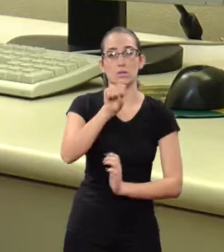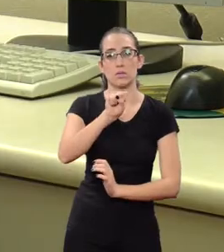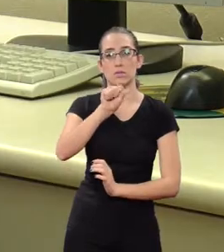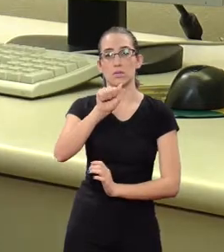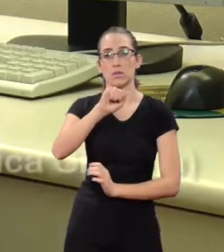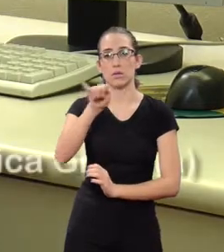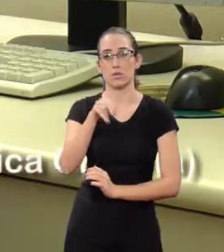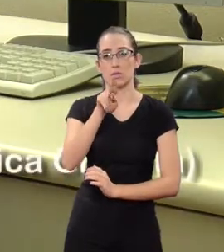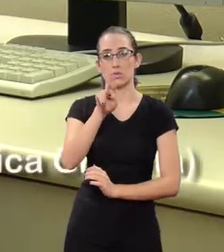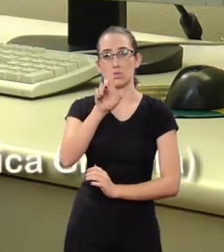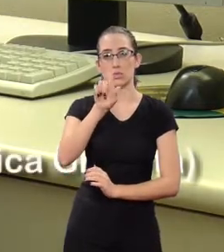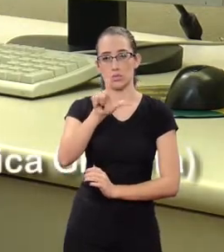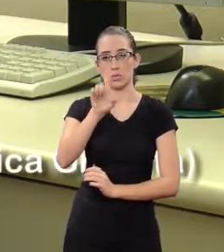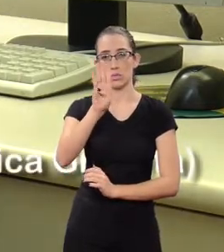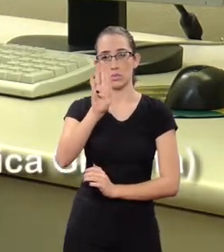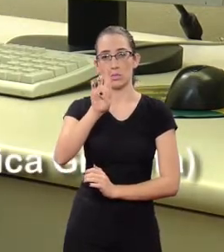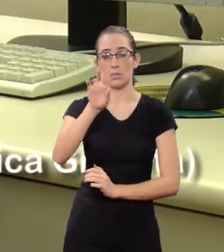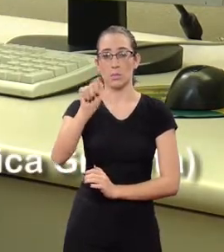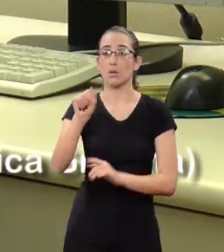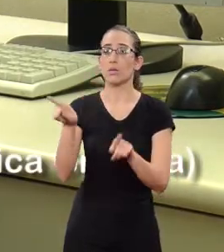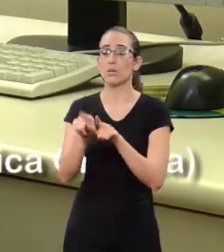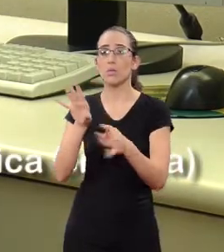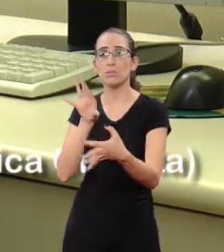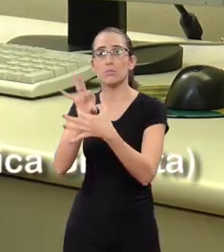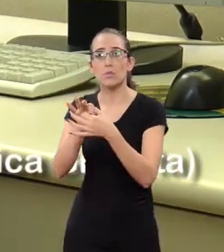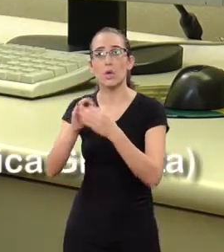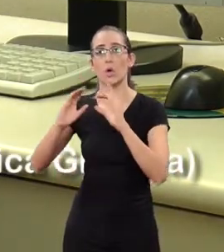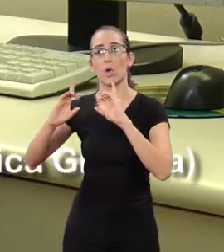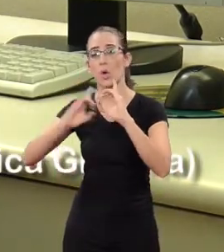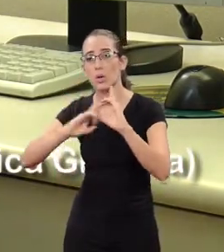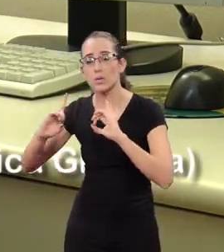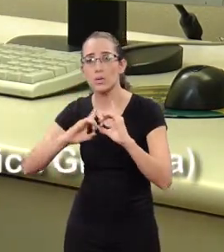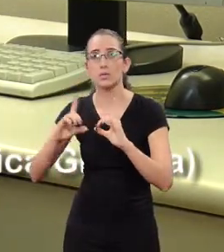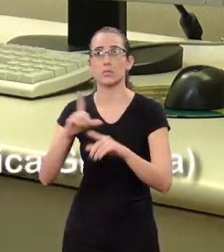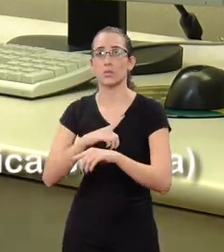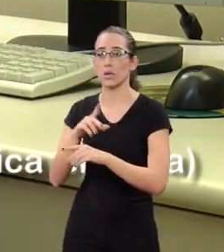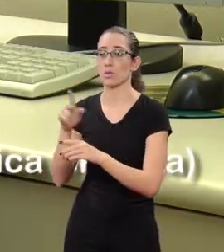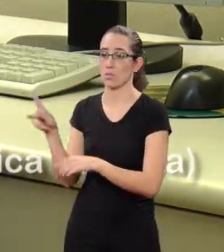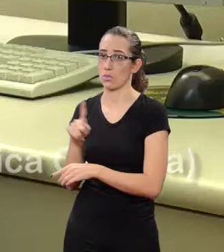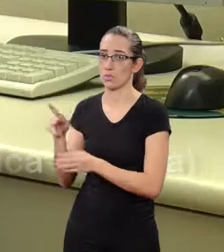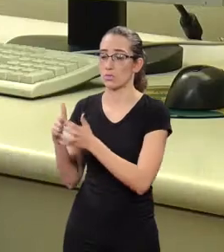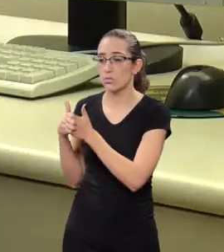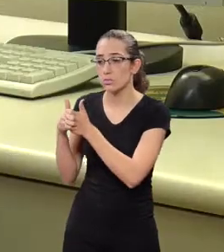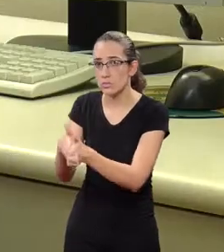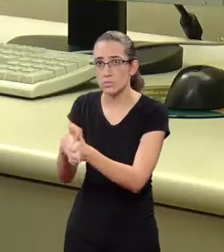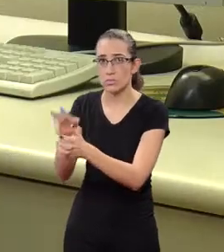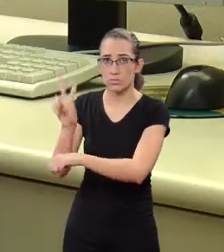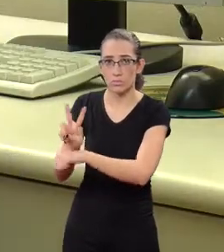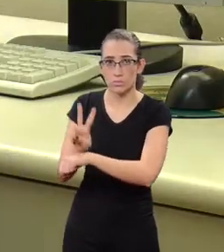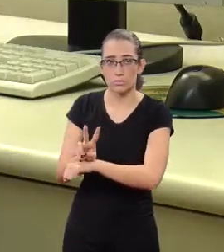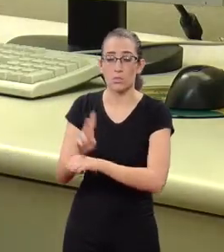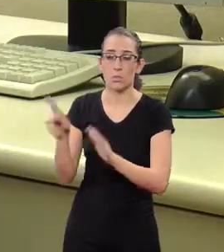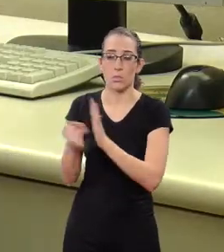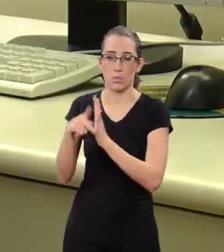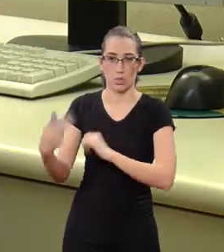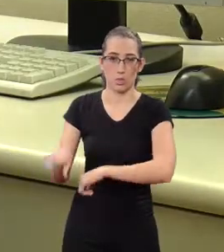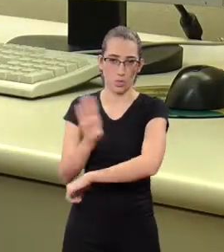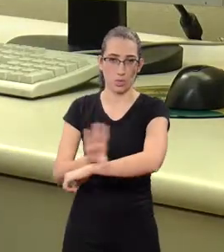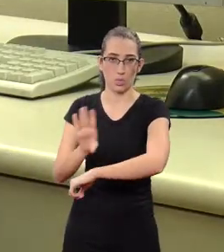at SAJULBRA and along with the Coordination with monitoring by the professors of the Law course.